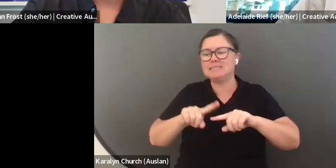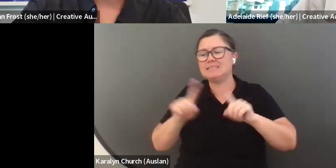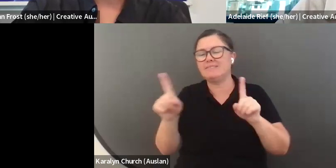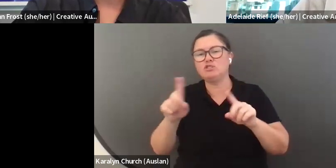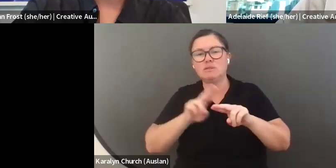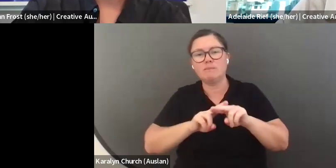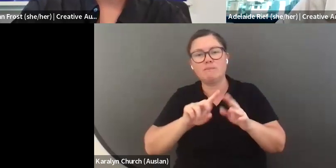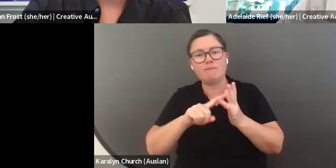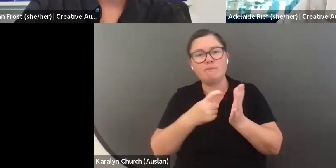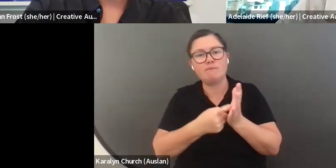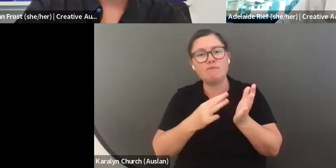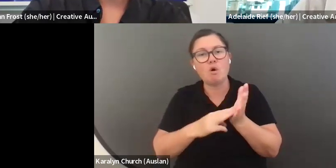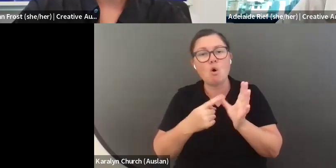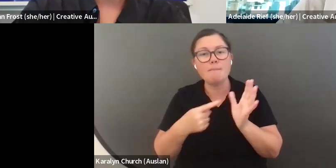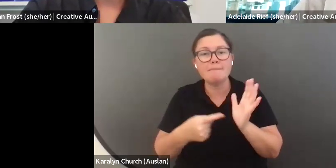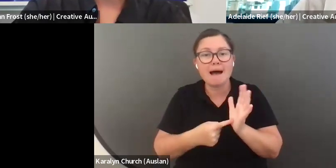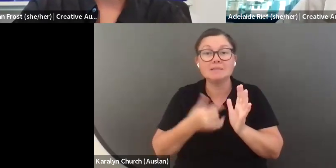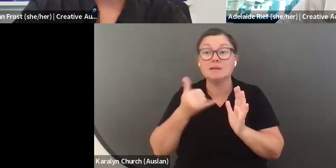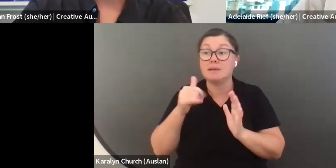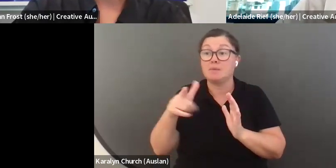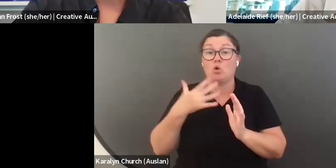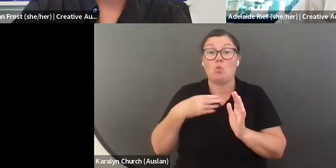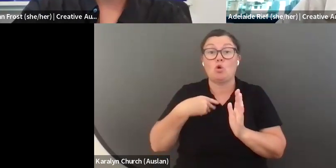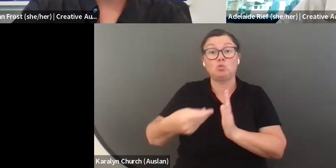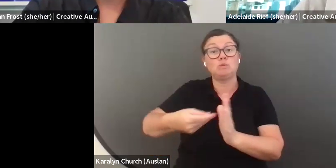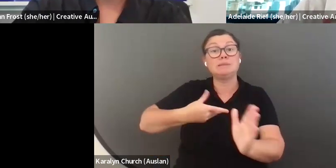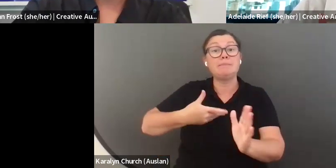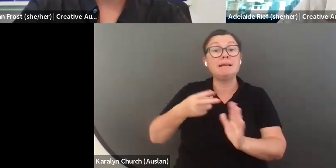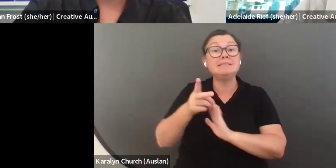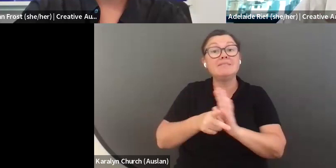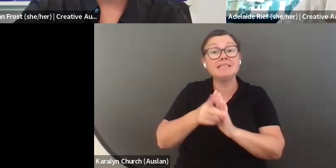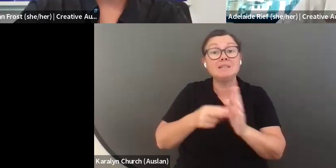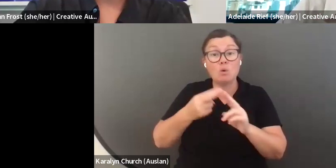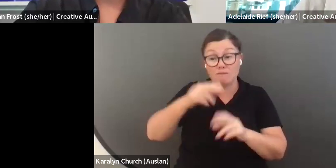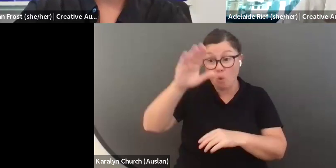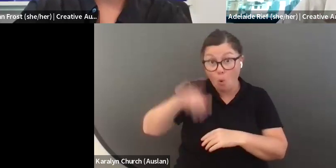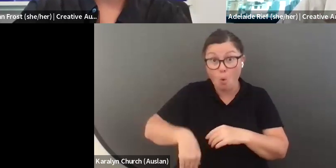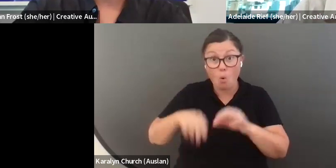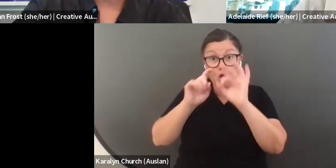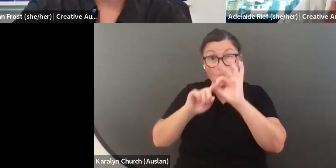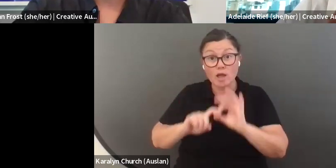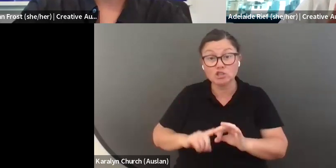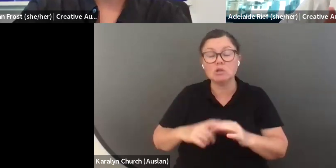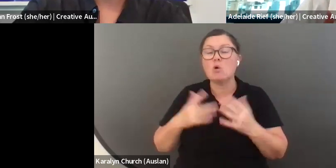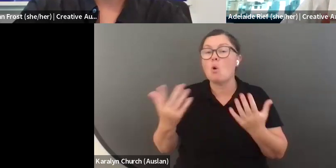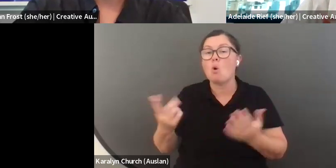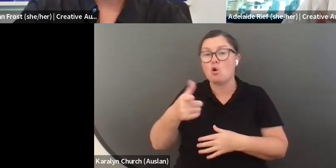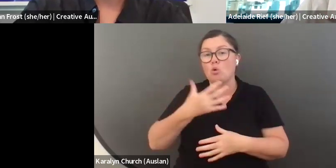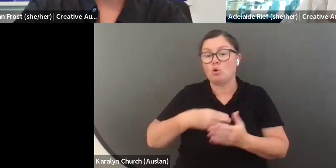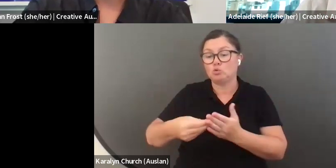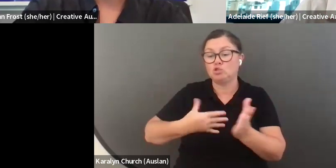for you to submit your application. Submit a response that first question. The other thing I will pause and say is that if you have